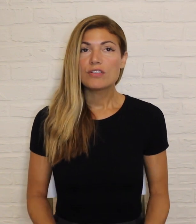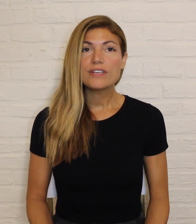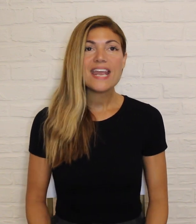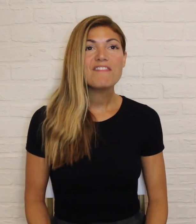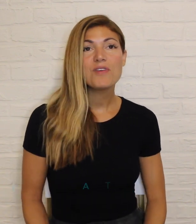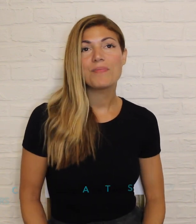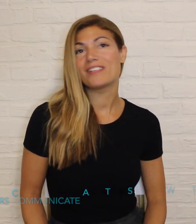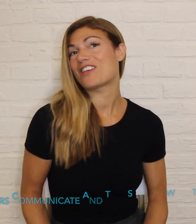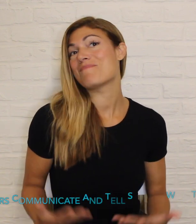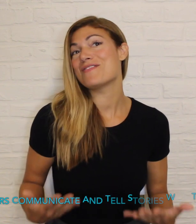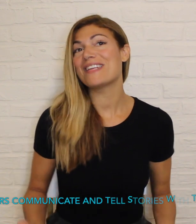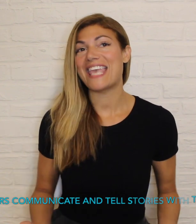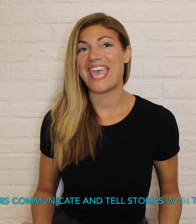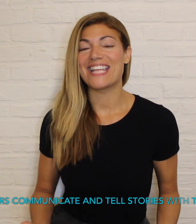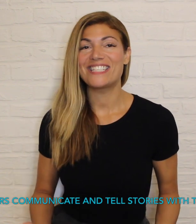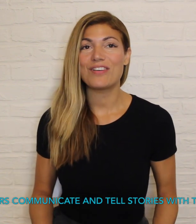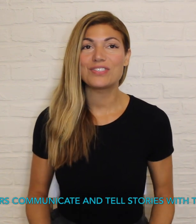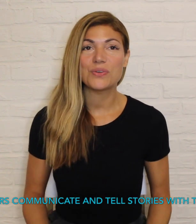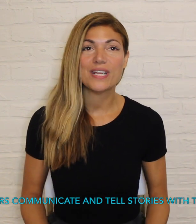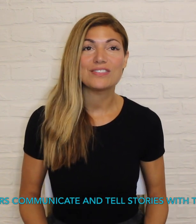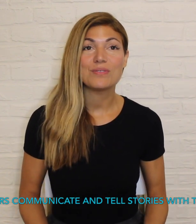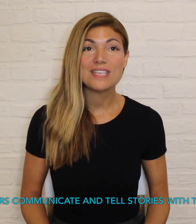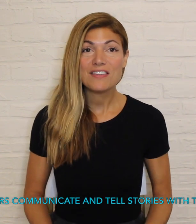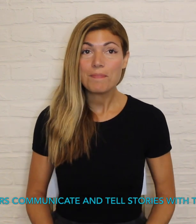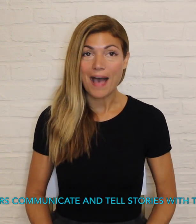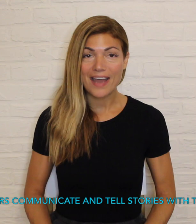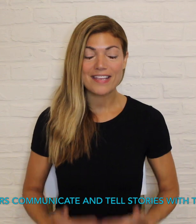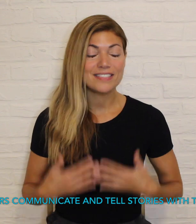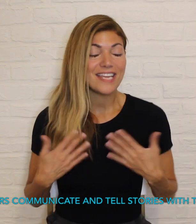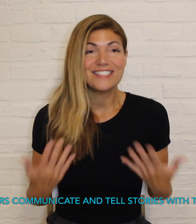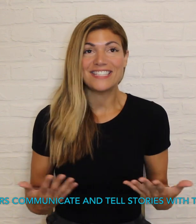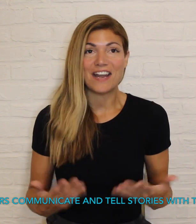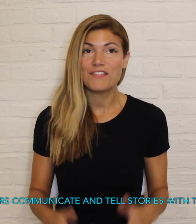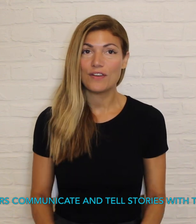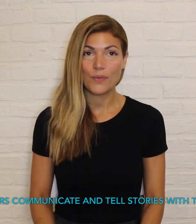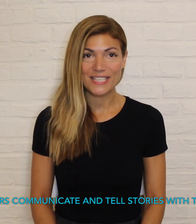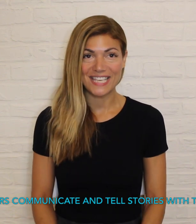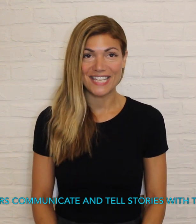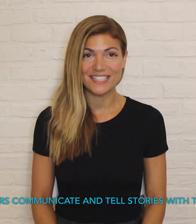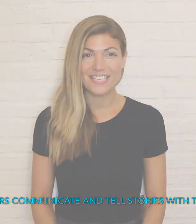Creative movers communicate and tell stories using their bodies instead of their voices.